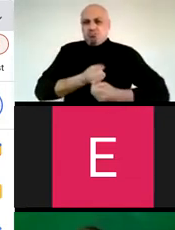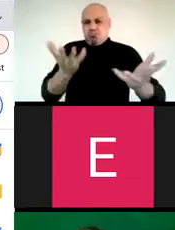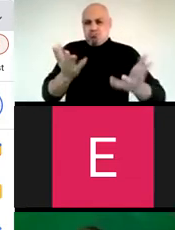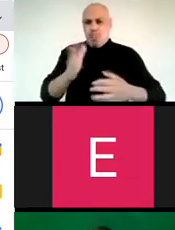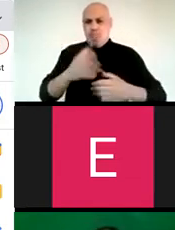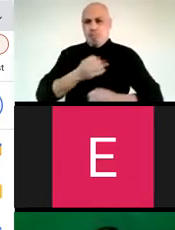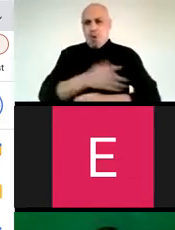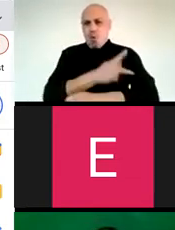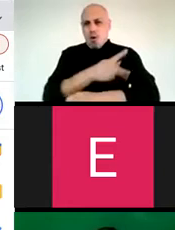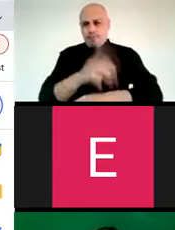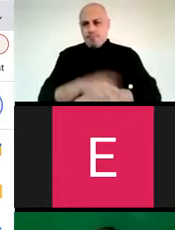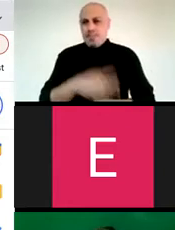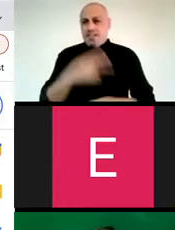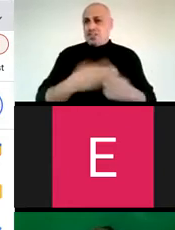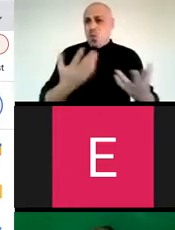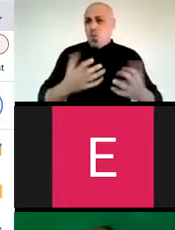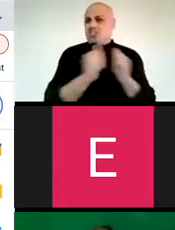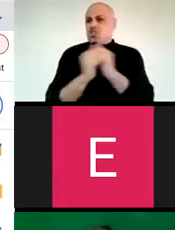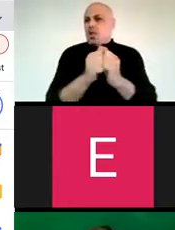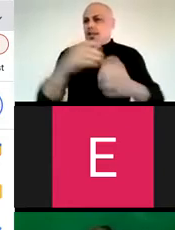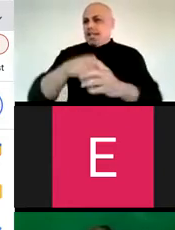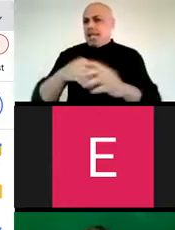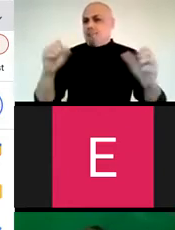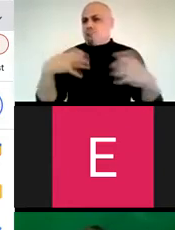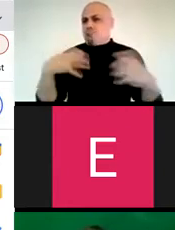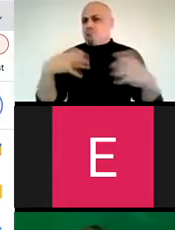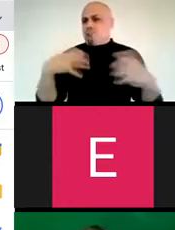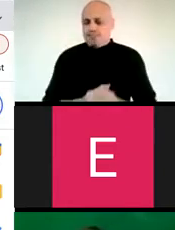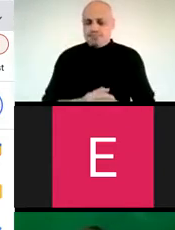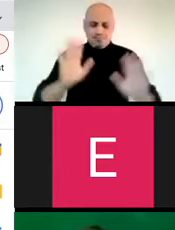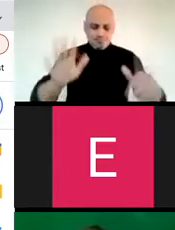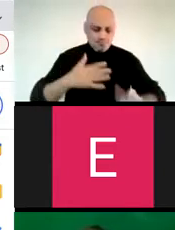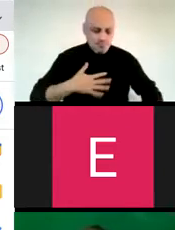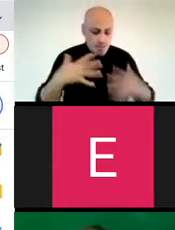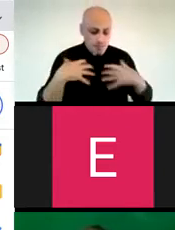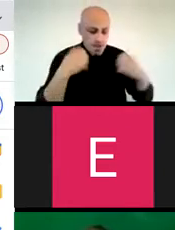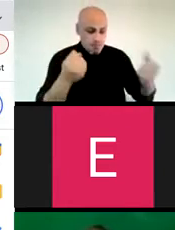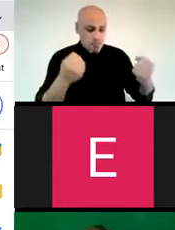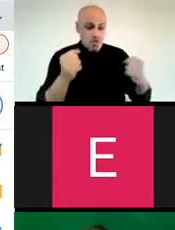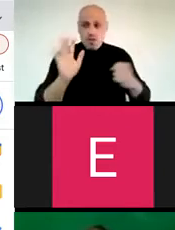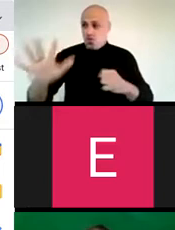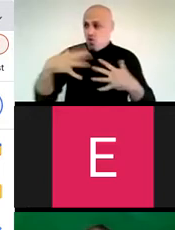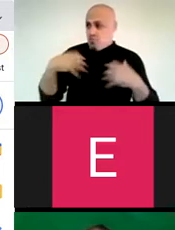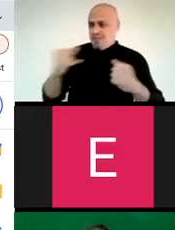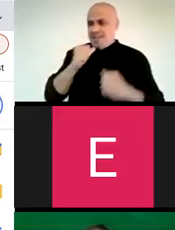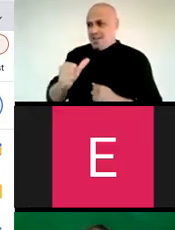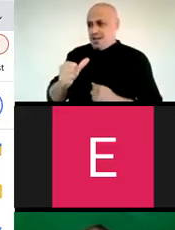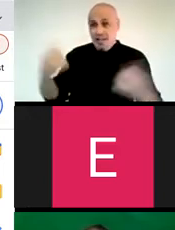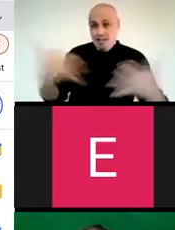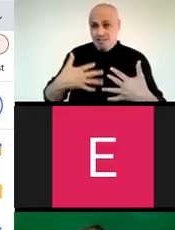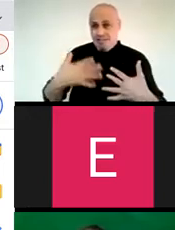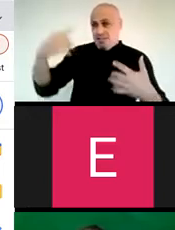and share this poem entitled, Together in Bravery. My bravery is not your bravery.